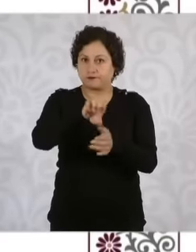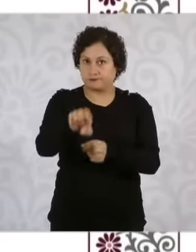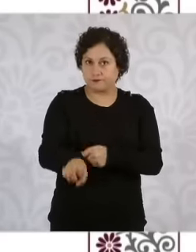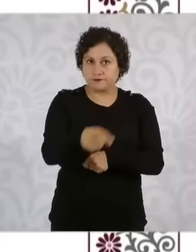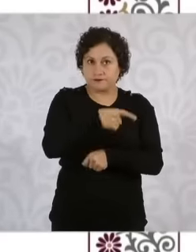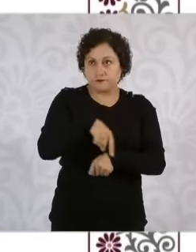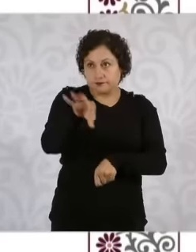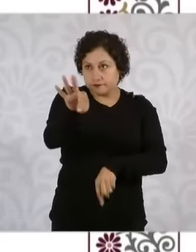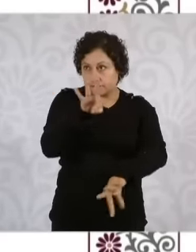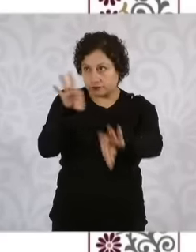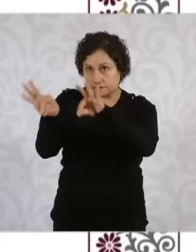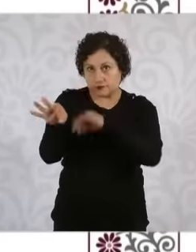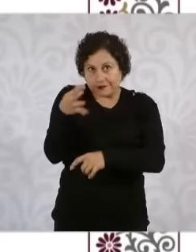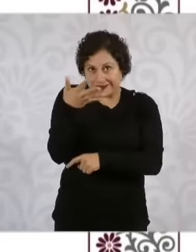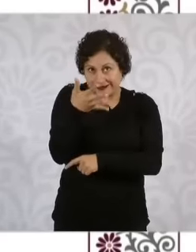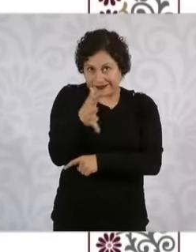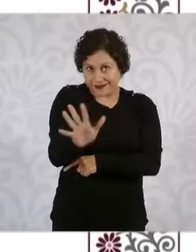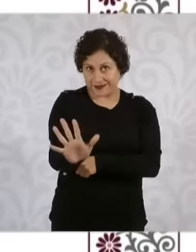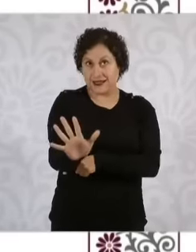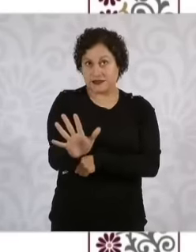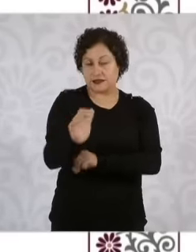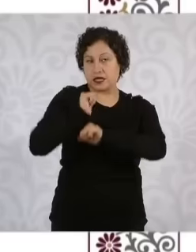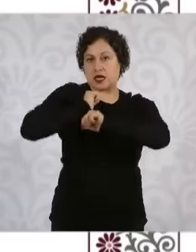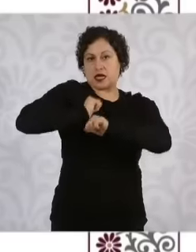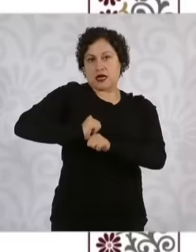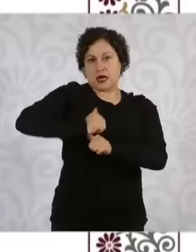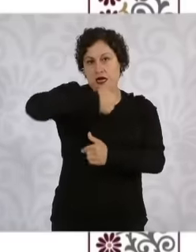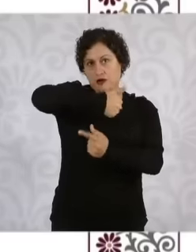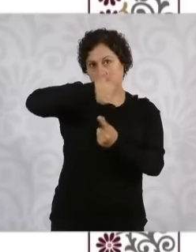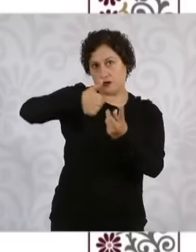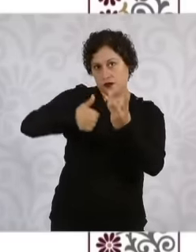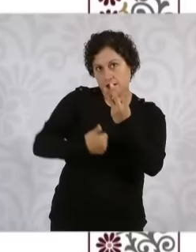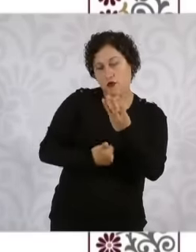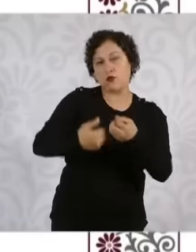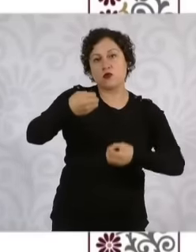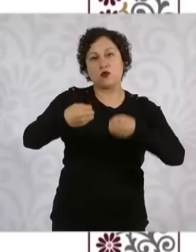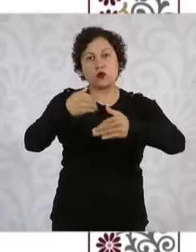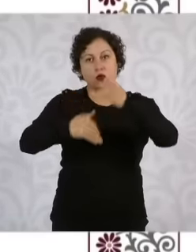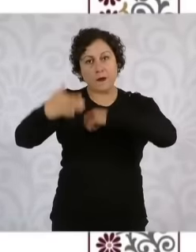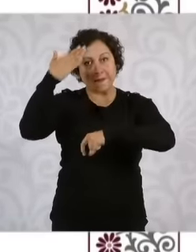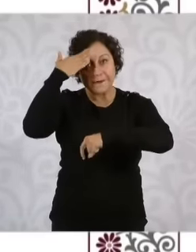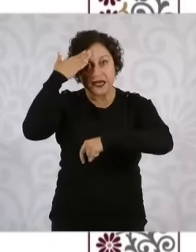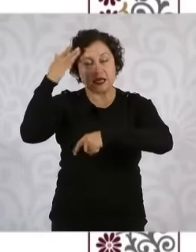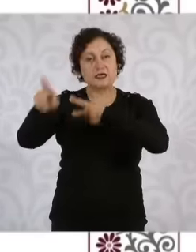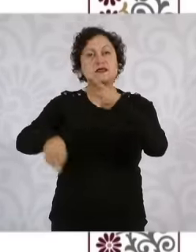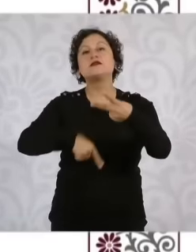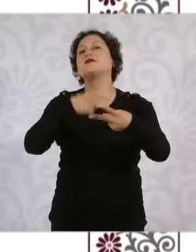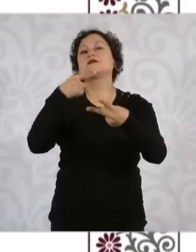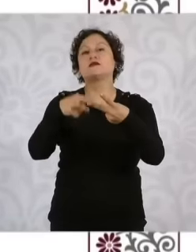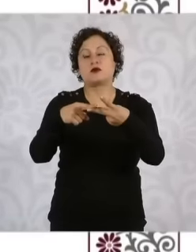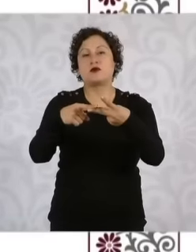elected for each position for the position of minister for the position of